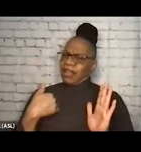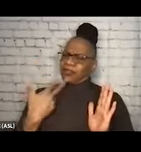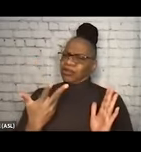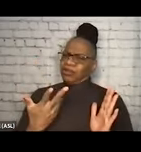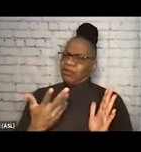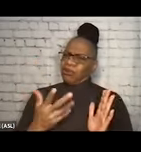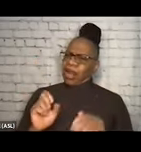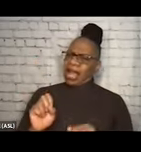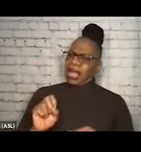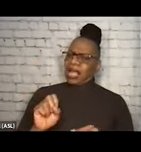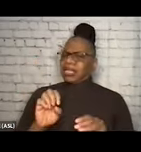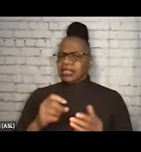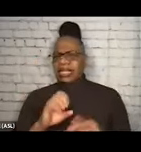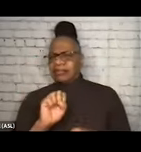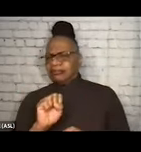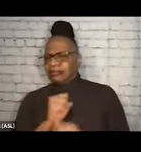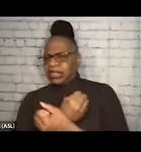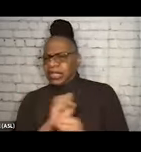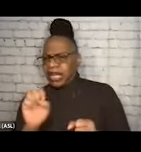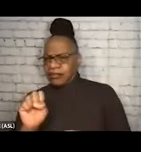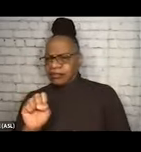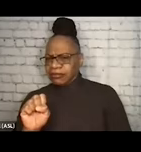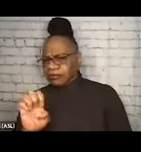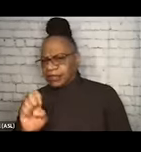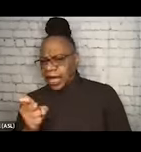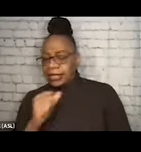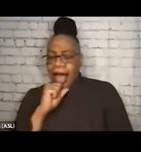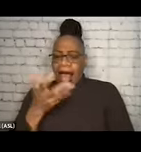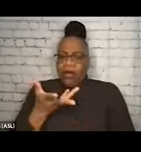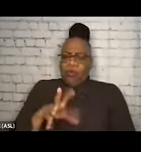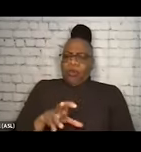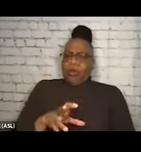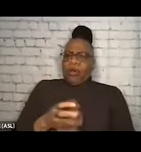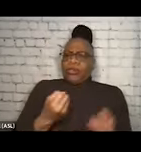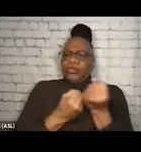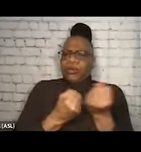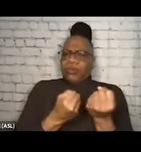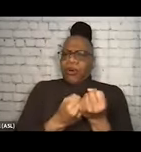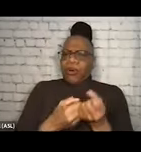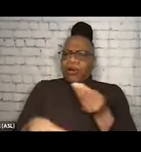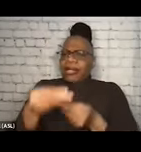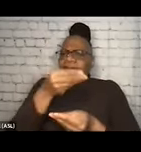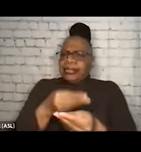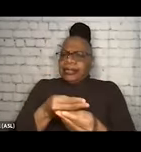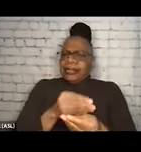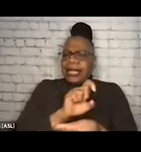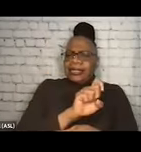I don't wanna support people who exchange sex for money or sex for substances."